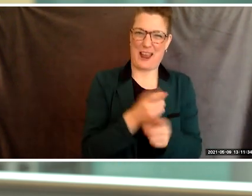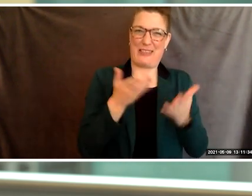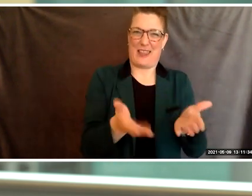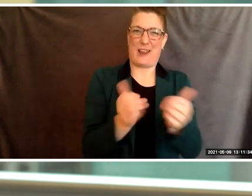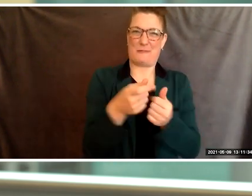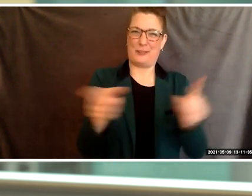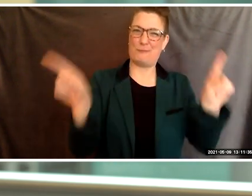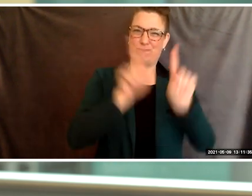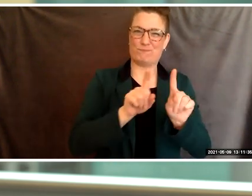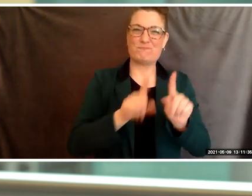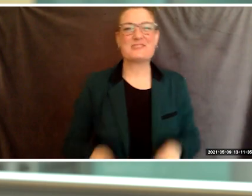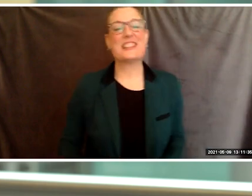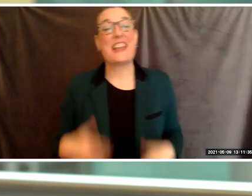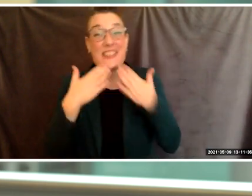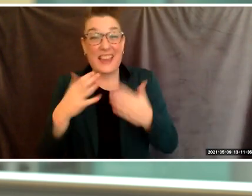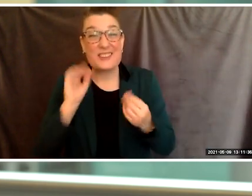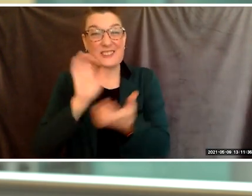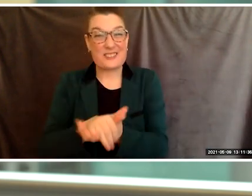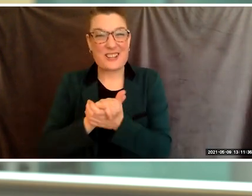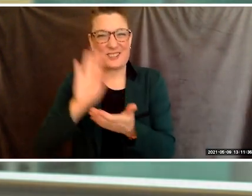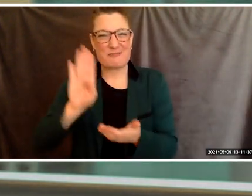Berkeley City College, class of 2021.